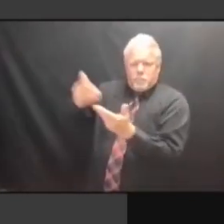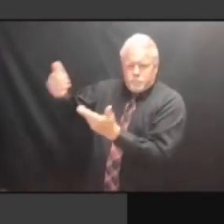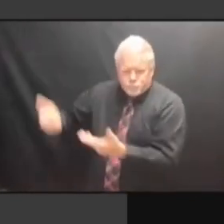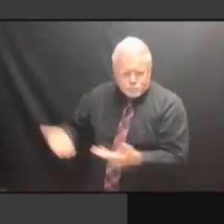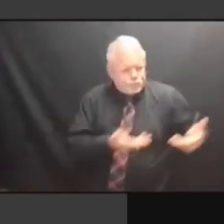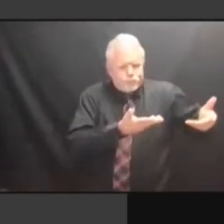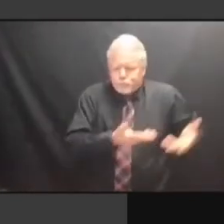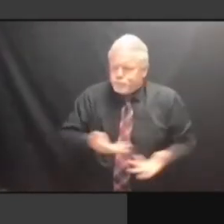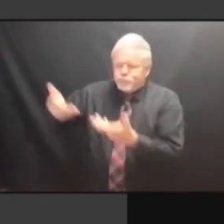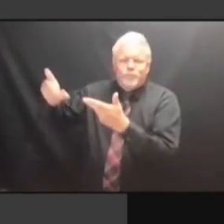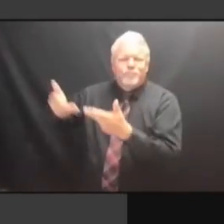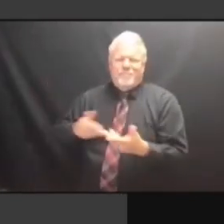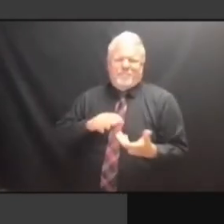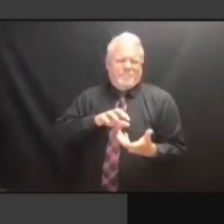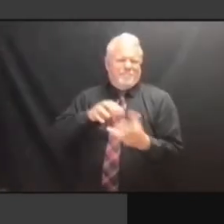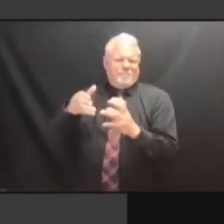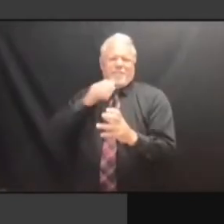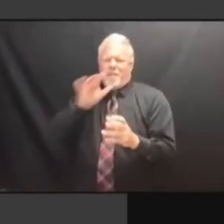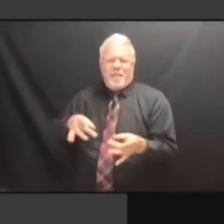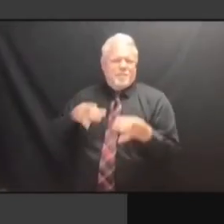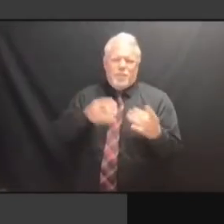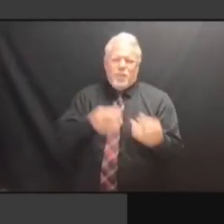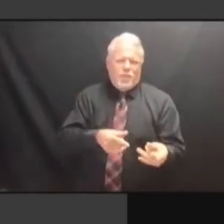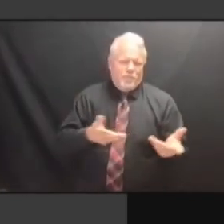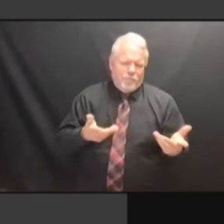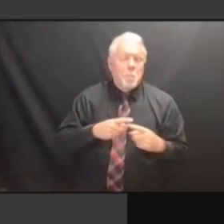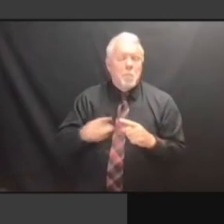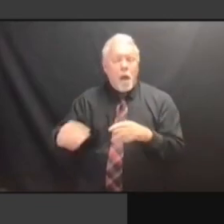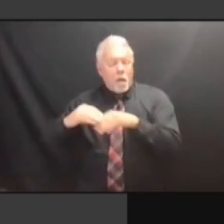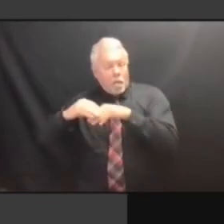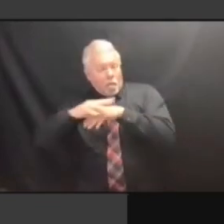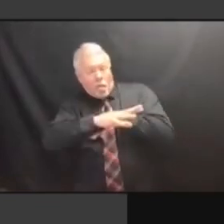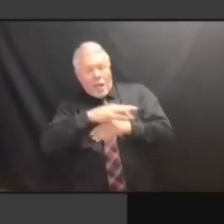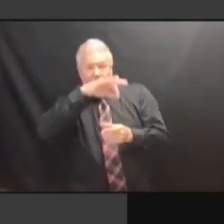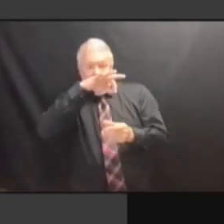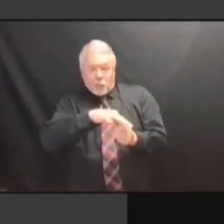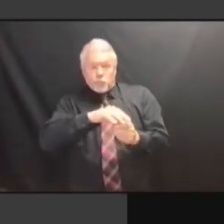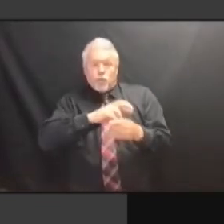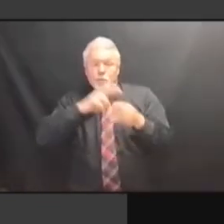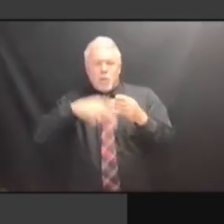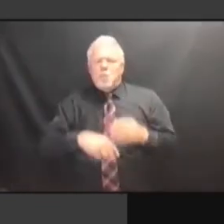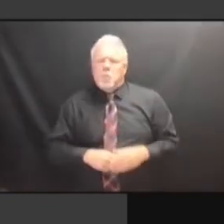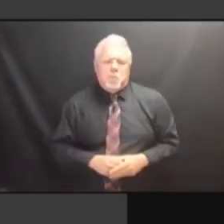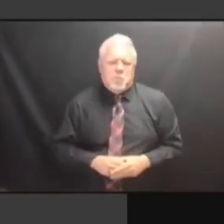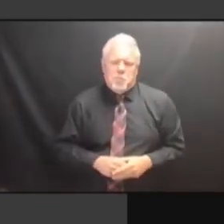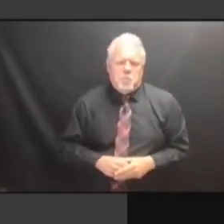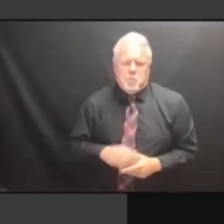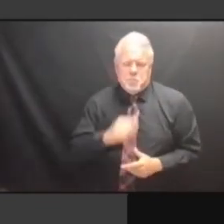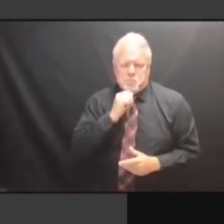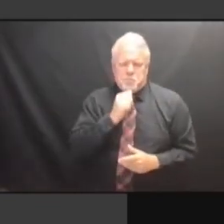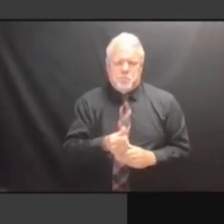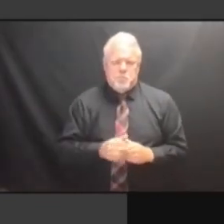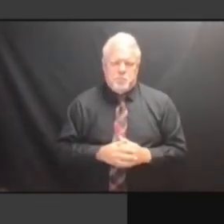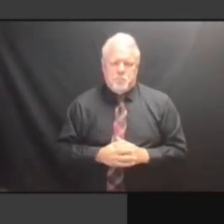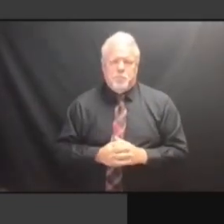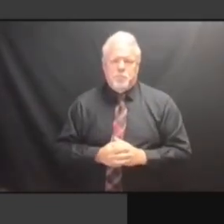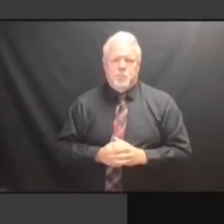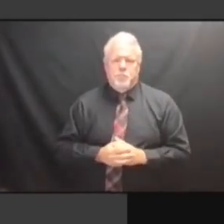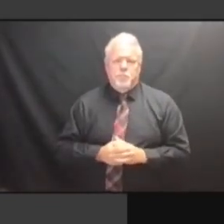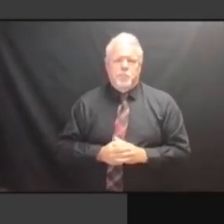OCCURRED AND NOT BEEN CAUGHT. OCCURRED AND NOT BEEN CAUGHT. THERE'S OCCURRED AND NOT BEEN CAUGHT. THERE'S ALSO OCCURRED AND NOT BEEN CAUGHT. THERE'S ALSO THE OCCURRED AND NOT BEEN CAUGHT. THERE'S ALSO THE ISSUE OCCURRED AND NOT BEEN CAUGHT. THERE'S ALSO THE ISSUE WITH THERE'S ALSO THE ISSUE WITH THERE'S ALSO THE ISSUE WITH CROSS THERE'S ALSO THE ISSUE WITH CROSS TRAINING, THERE'S ALSO THE ISSUE WITH CROSS TRAINING, THAT THERE'S ALSO THE ISSUE WITH CROSS TRAINING, THAT THEY THERE'S ALSO THE ISSUE WITH CROSS TRAINING, THAT THEY NEEDED CROSS TRAINING, THAT THEY NEEDED CROSS TRAINING, THAT THEY NEEDED TO CROSS TRAINING, THAT THEY NEEDED TO DO CROSS TRAINING, THAT THEY NEEDED TO DO MORE CROSS TRAINING, THAT THEY NEEDED TO DO MORE OF, CROSS TRAINING, THAT THEY NEEDED TO DO MORE OF, EVEN CROSS TRAINING, THAT THEY NEEDED TO DO MORE OF, EVEN THOUGH CROSS TRAINING, THAT THEY NEEDED TO DO MORE OF, EVEN THOUGH THEY TO DO MORE OF, EVEN THOUGH THEY TO DO MORE OF, EVEN THOUGH THEY STROVE TO DO MORE OF, EVEN THOUGH THEY STROVE TO